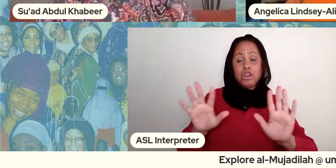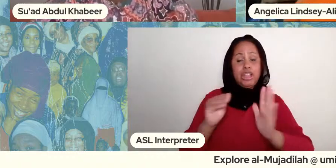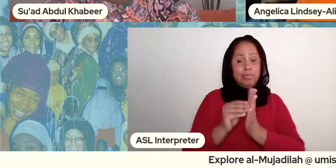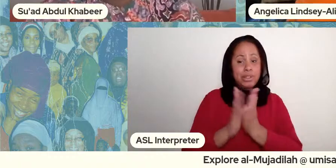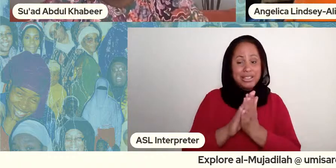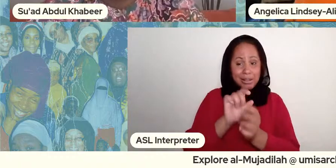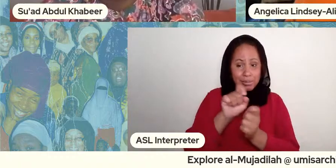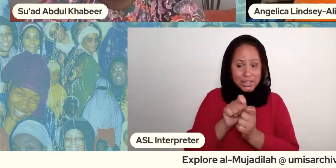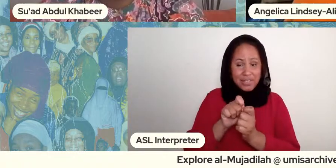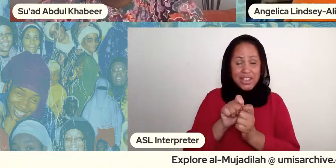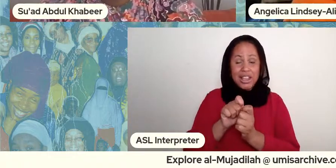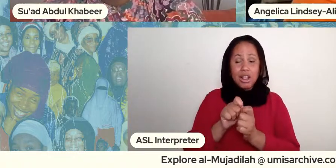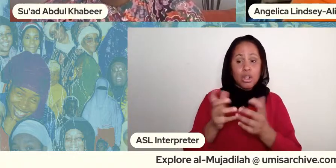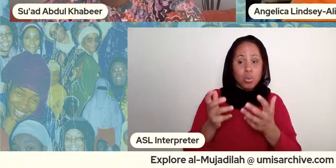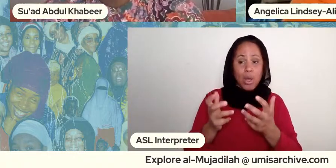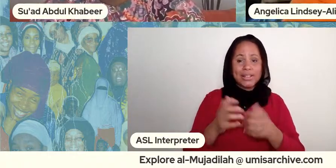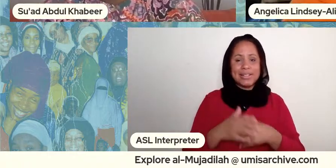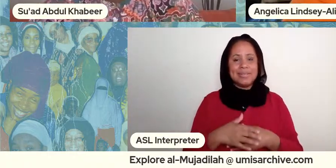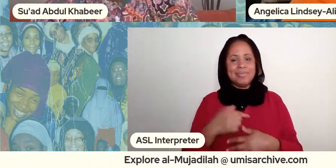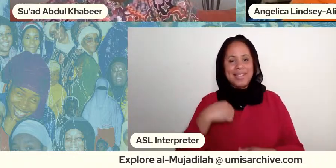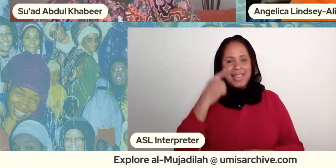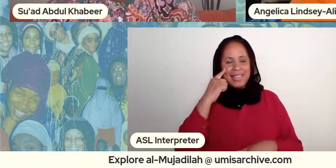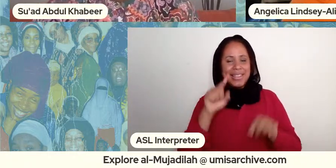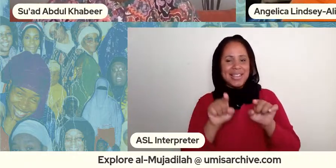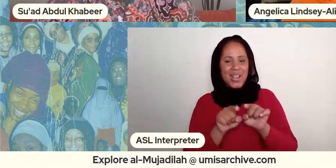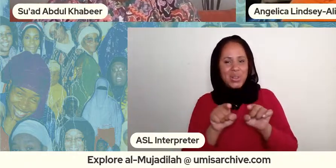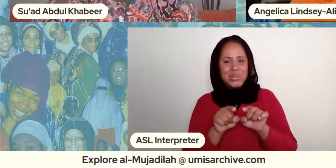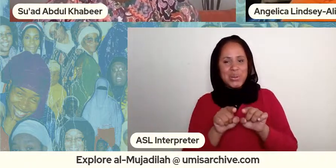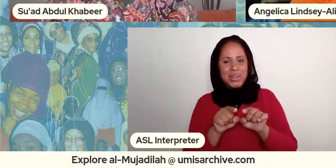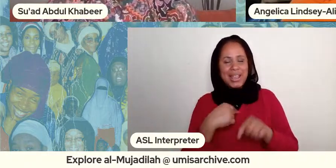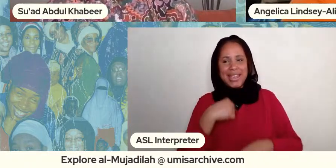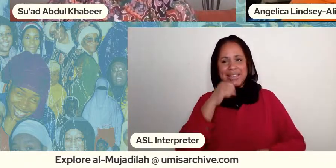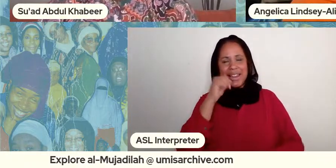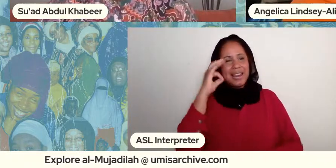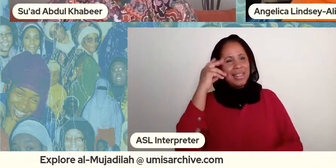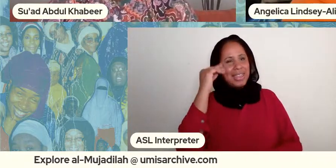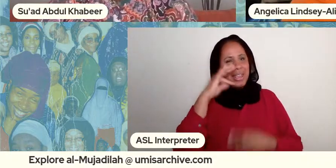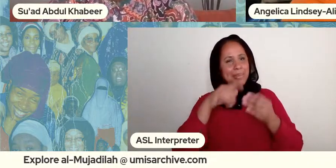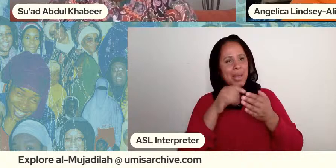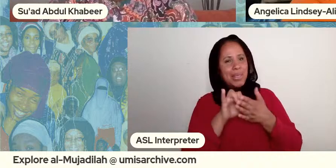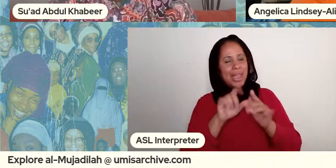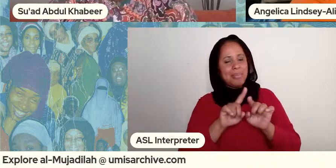yeah go ahead i think that also and and i didn't think about that but that may also be why i loved